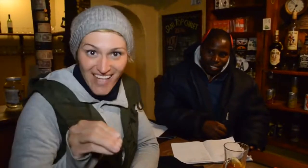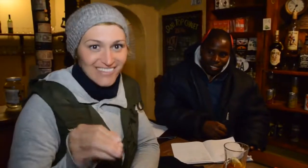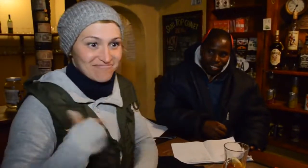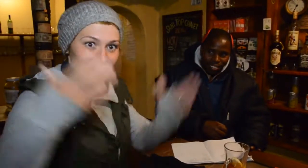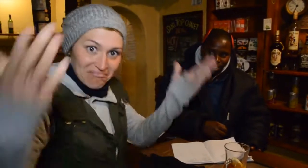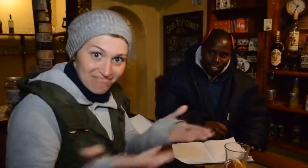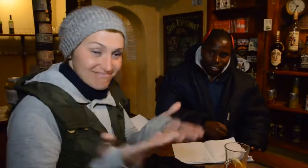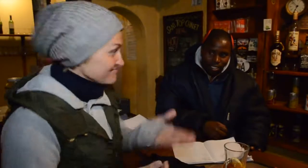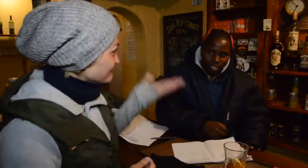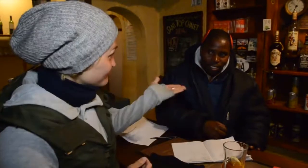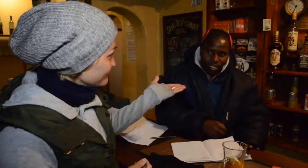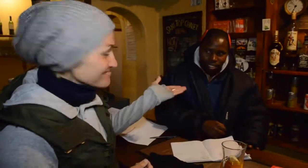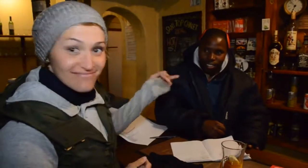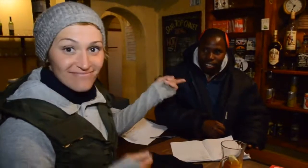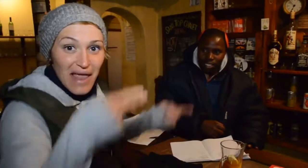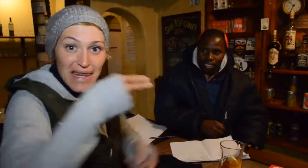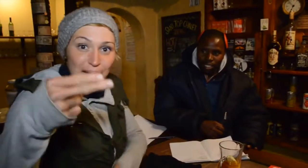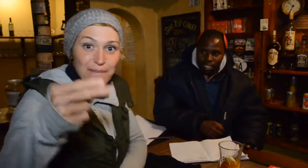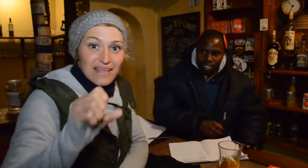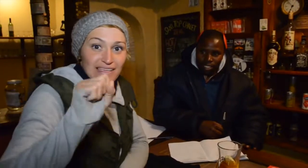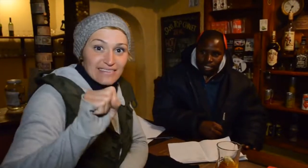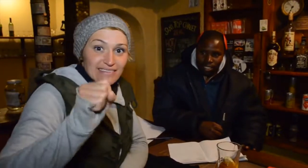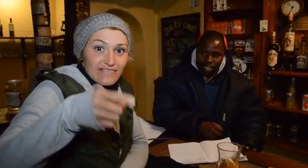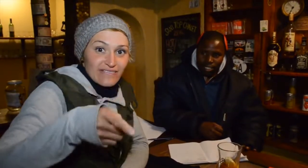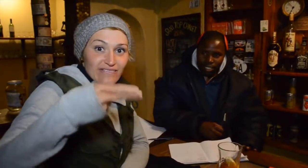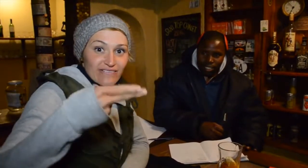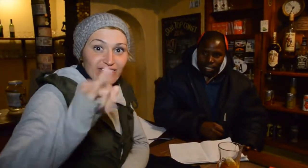pub in Africa. Let me introduce you to this man named